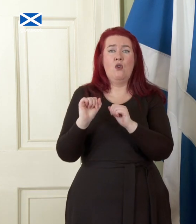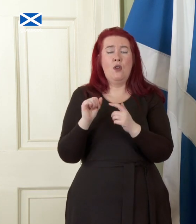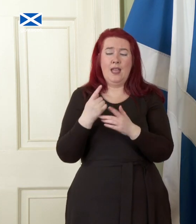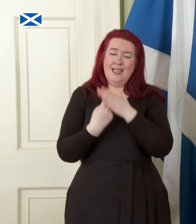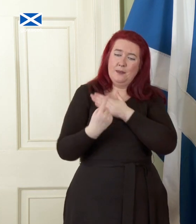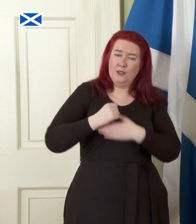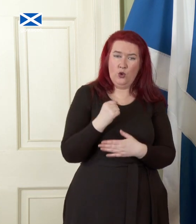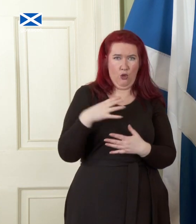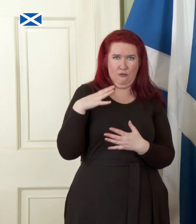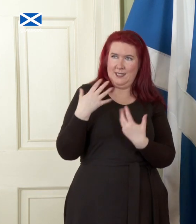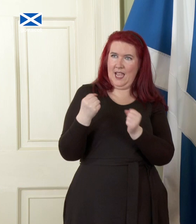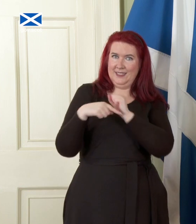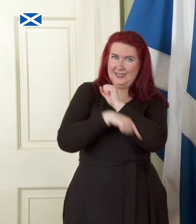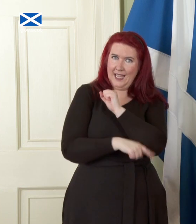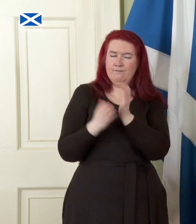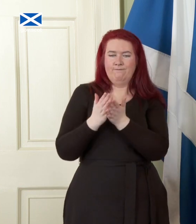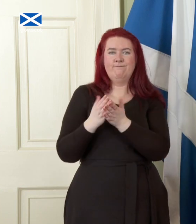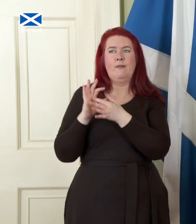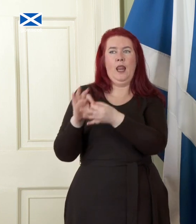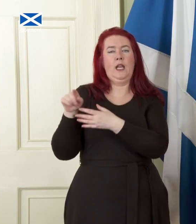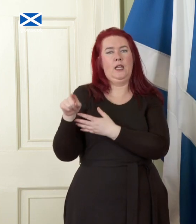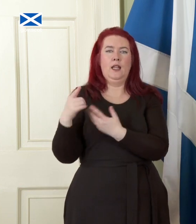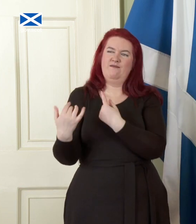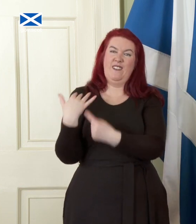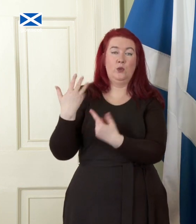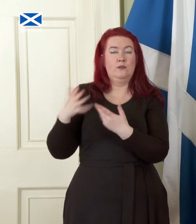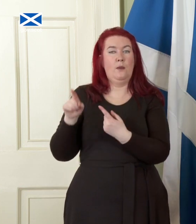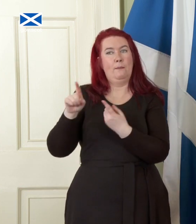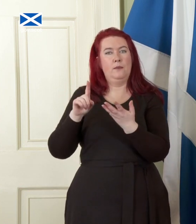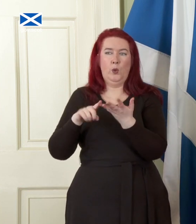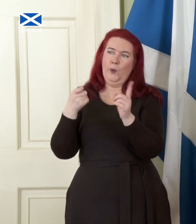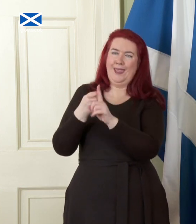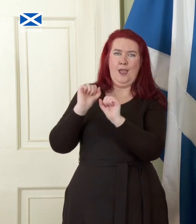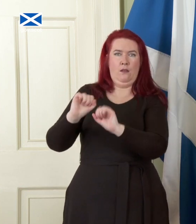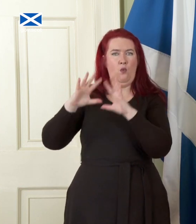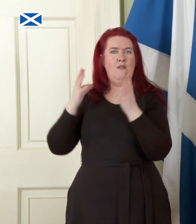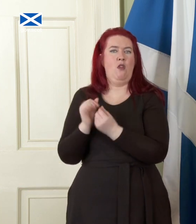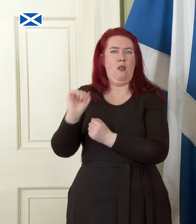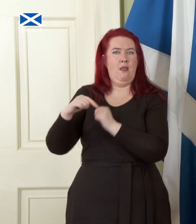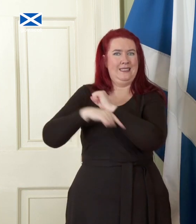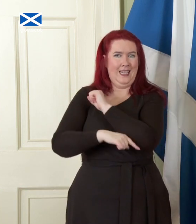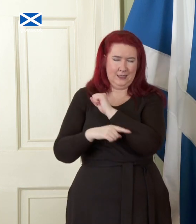start out with will be derived from and influenced by the overall UK position. In the case of debt,